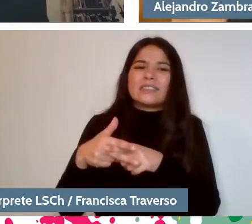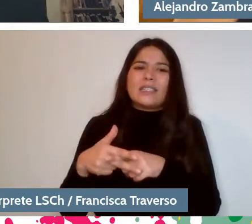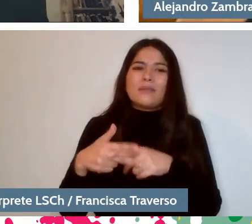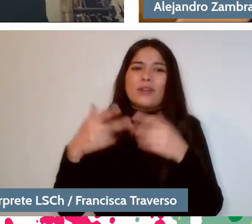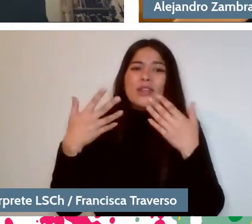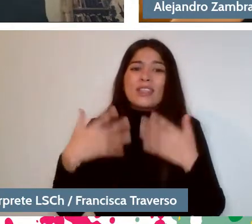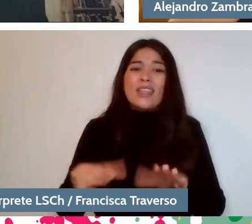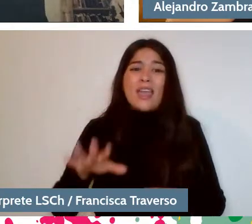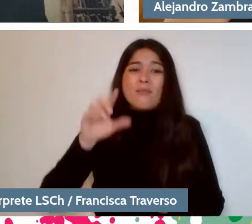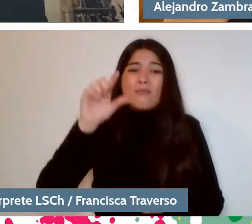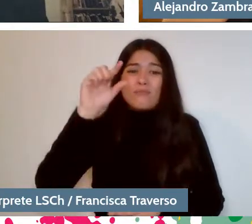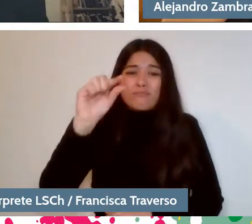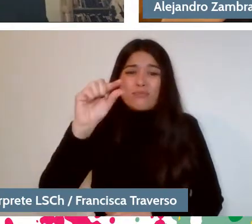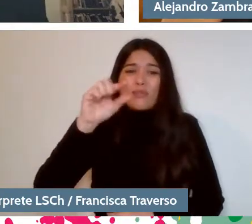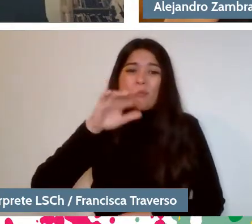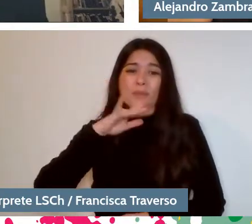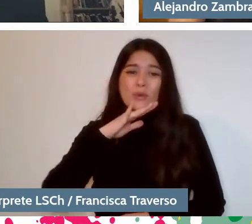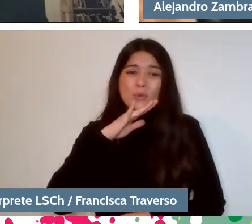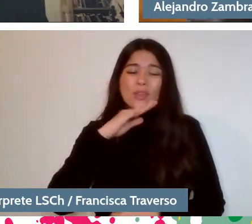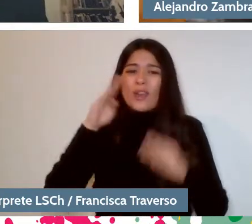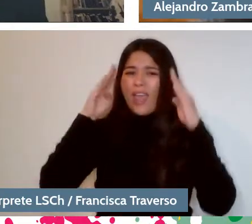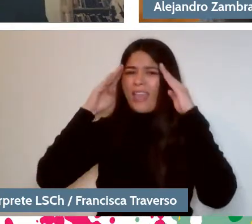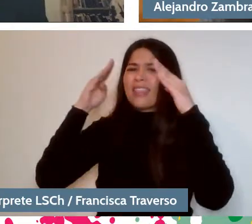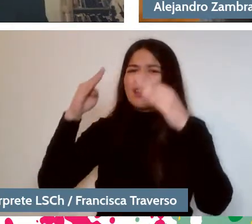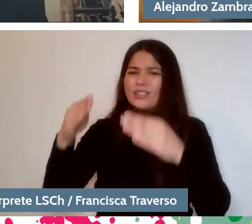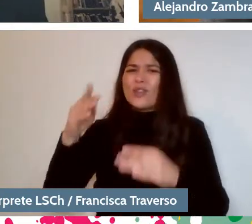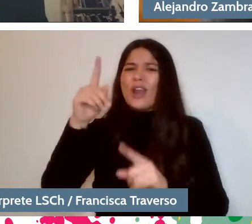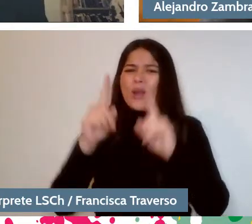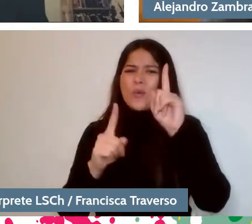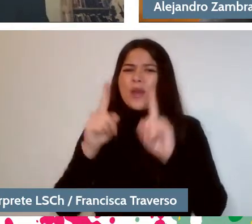and I want to pay attention to some of the questions that are coming in.